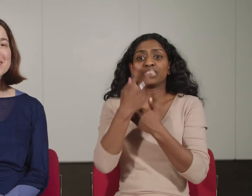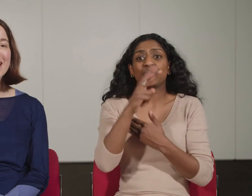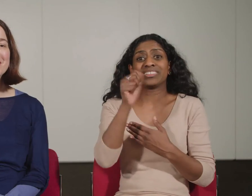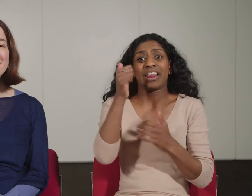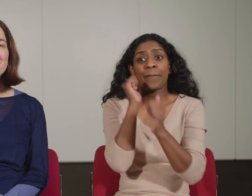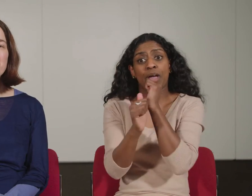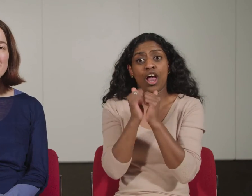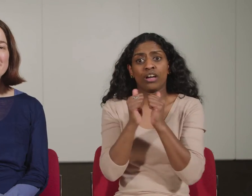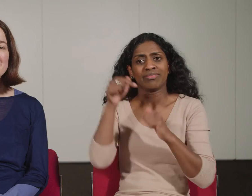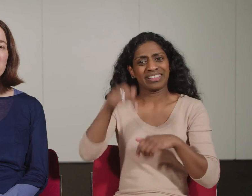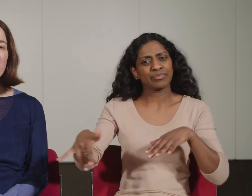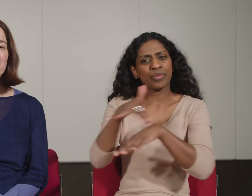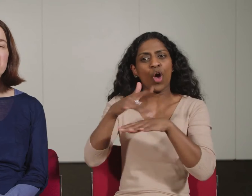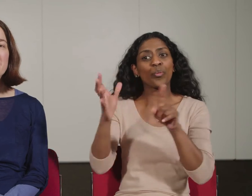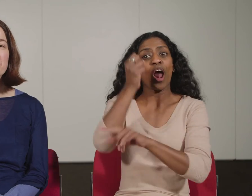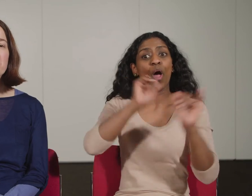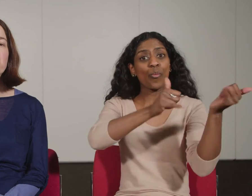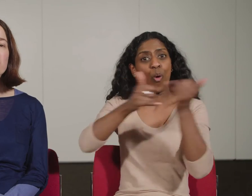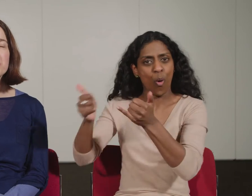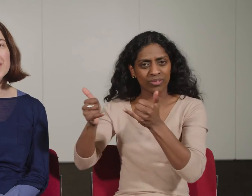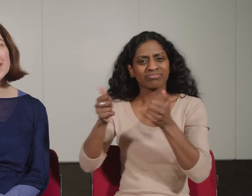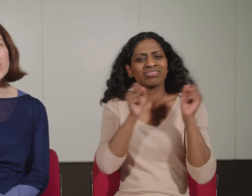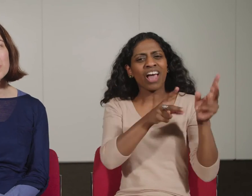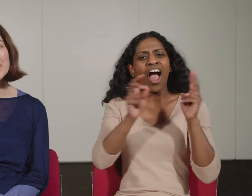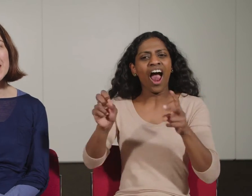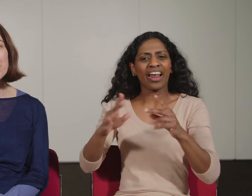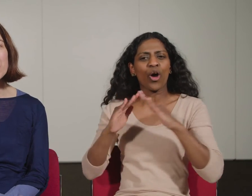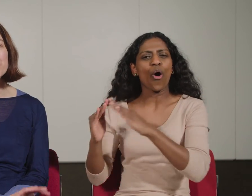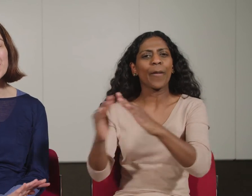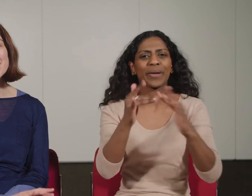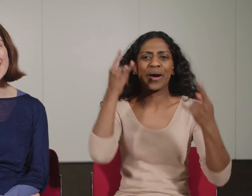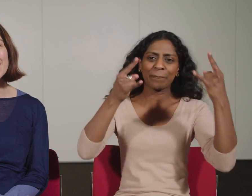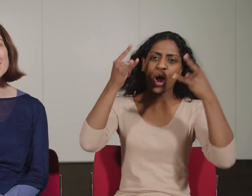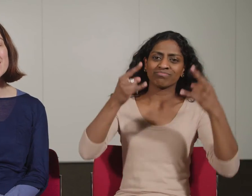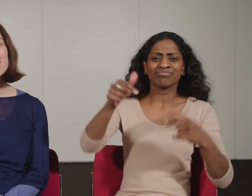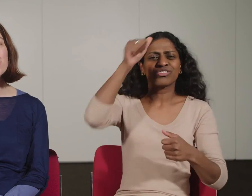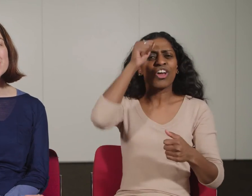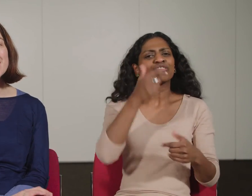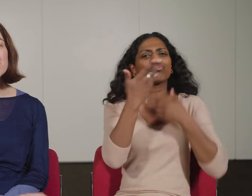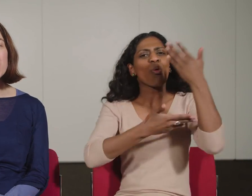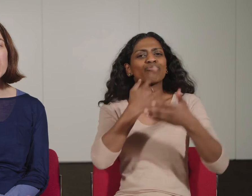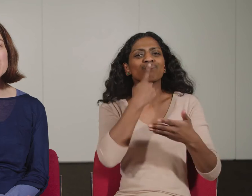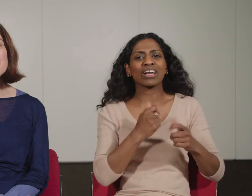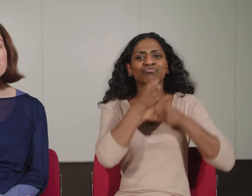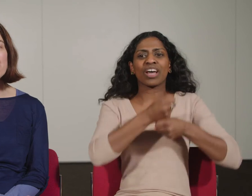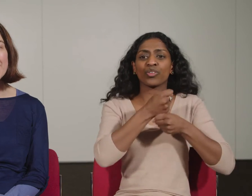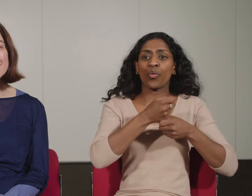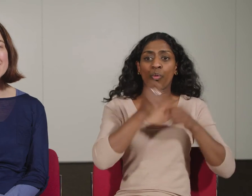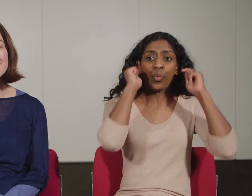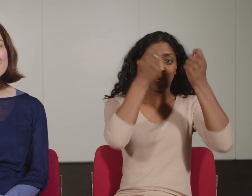On Saturday 26th March we have the award-winning urban hip-hop fairytale Into the Hoods: Remixed.